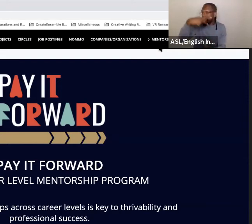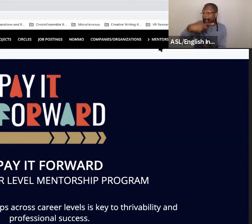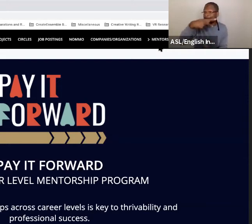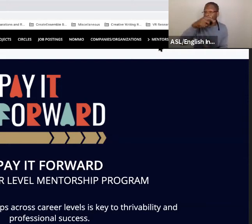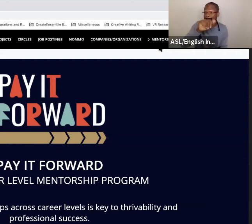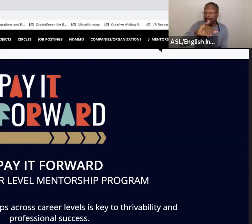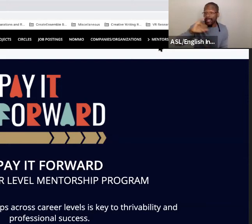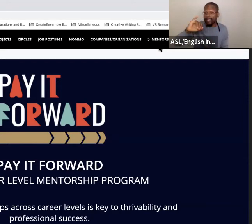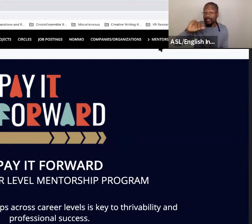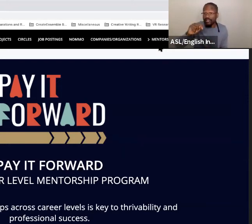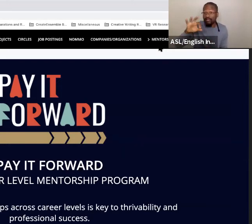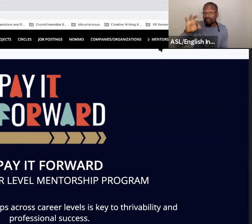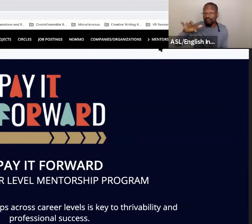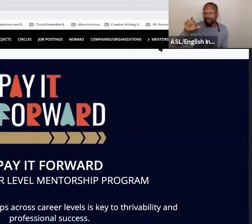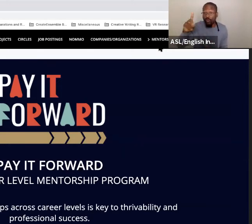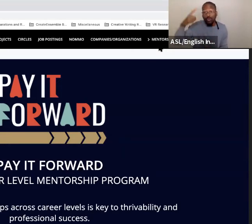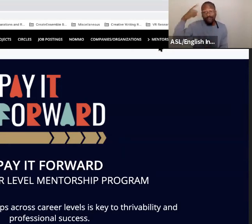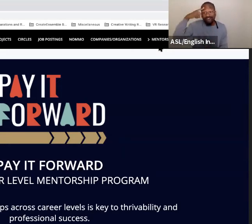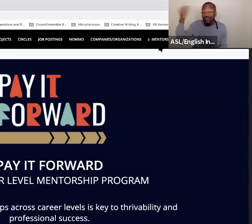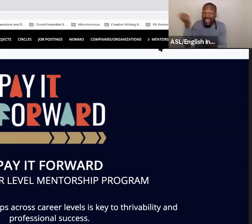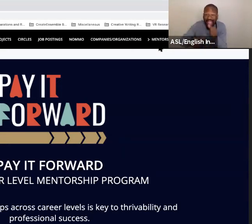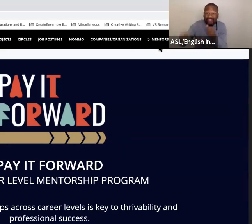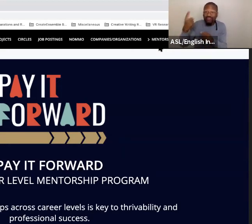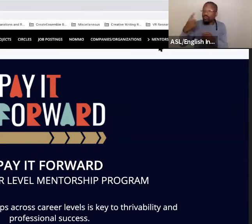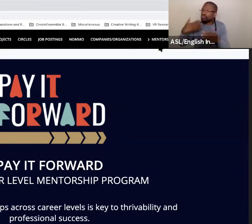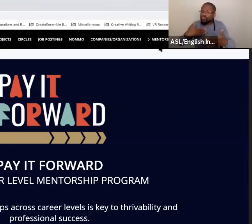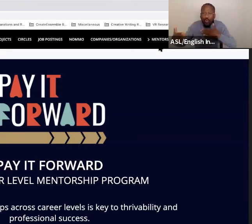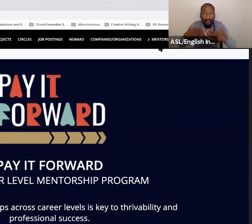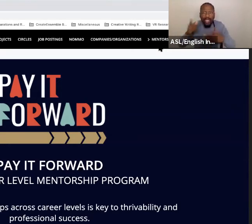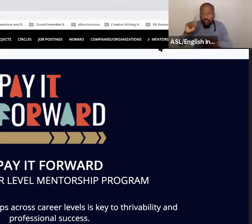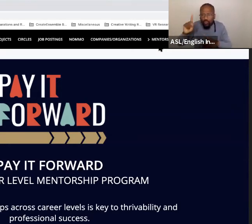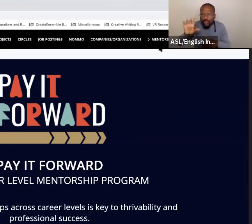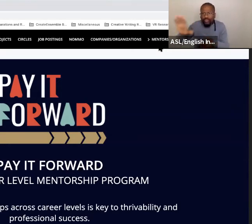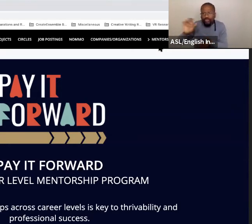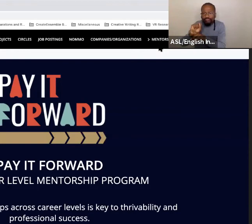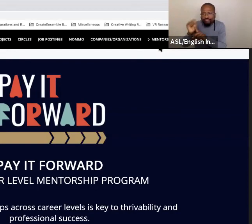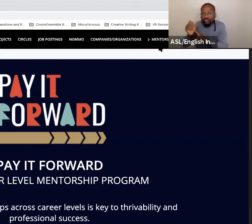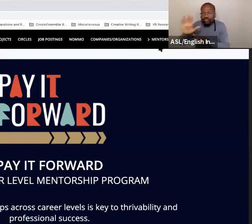where you don't need support or advice, or, you know,